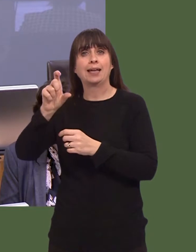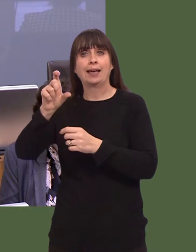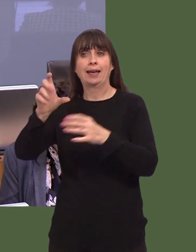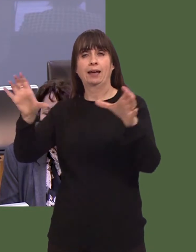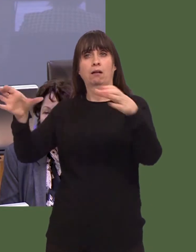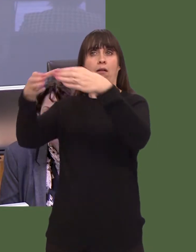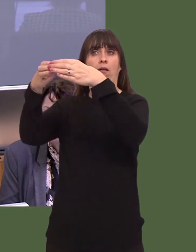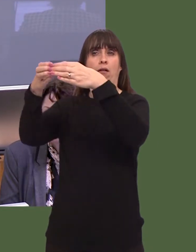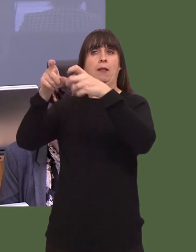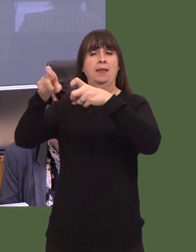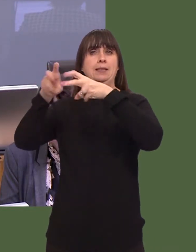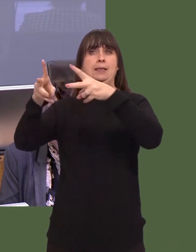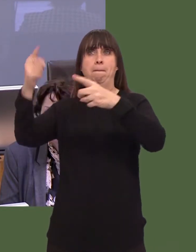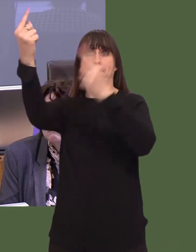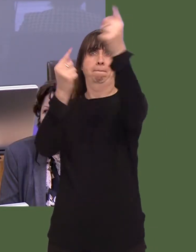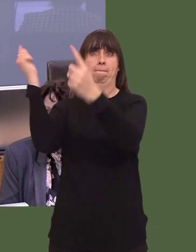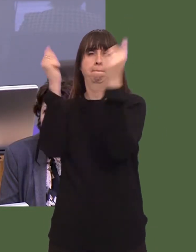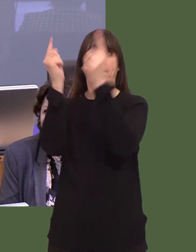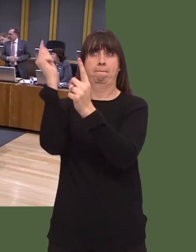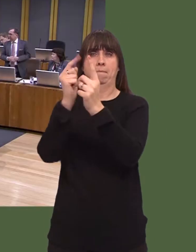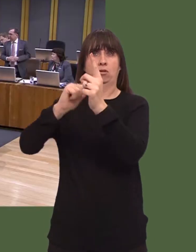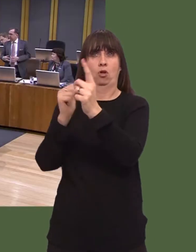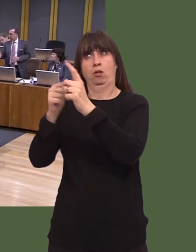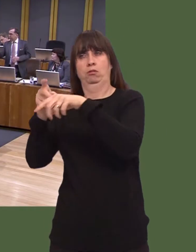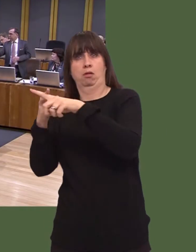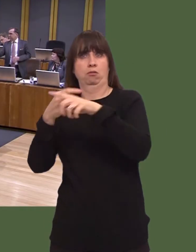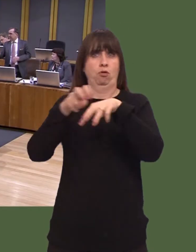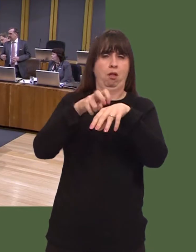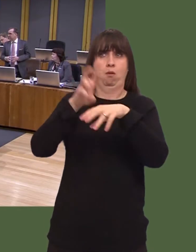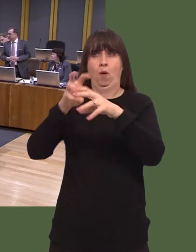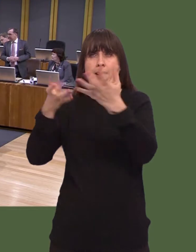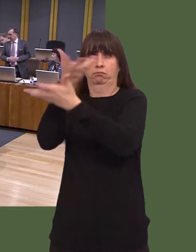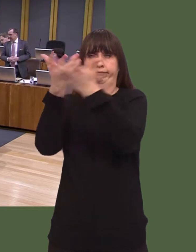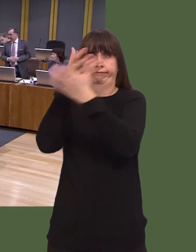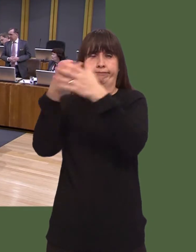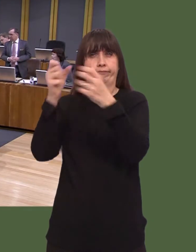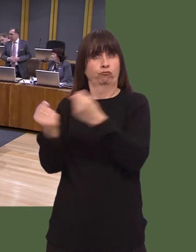I commend Mr Drakefordís remarks on how that might happen, although not the style in which he made them.